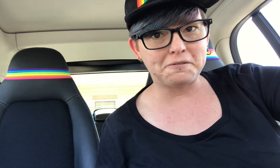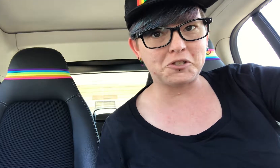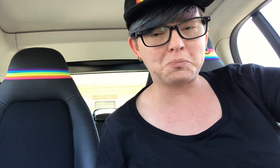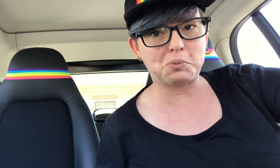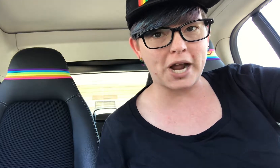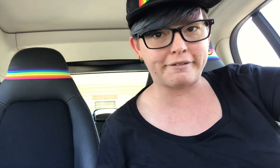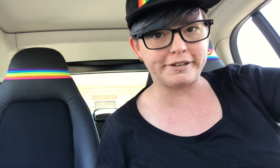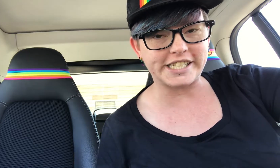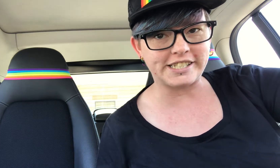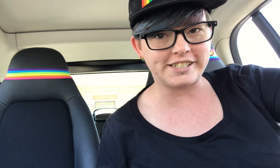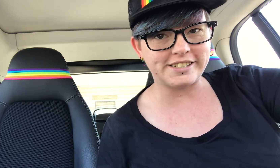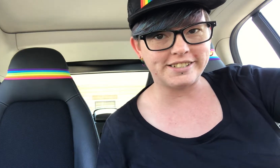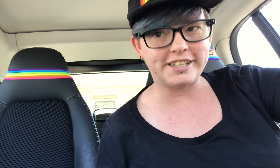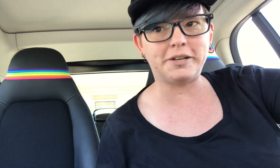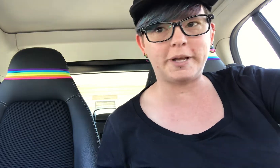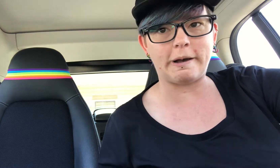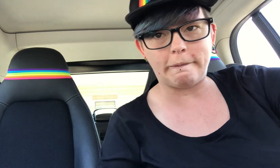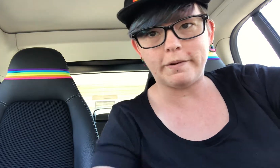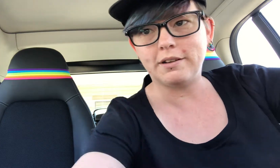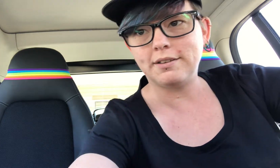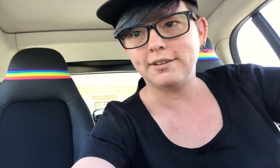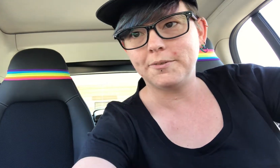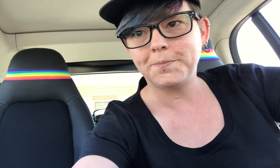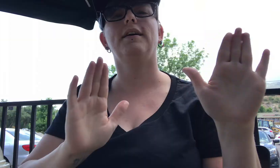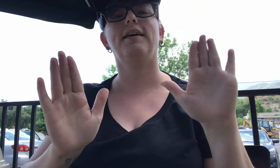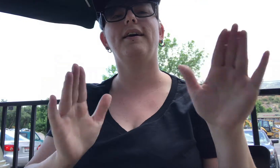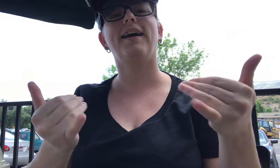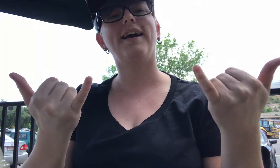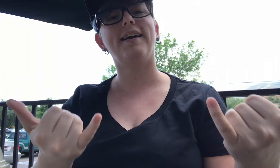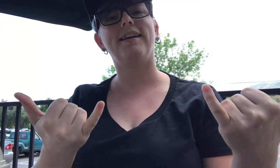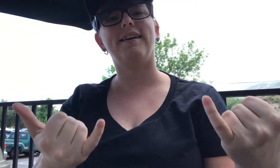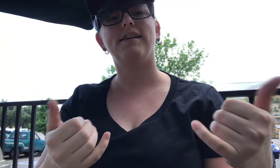for some breakfast. Here we go. Hey.